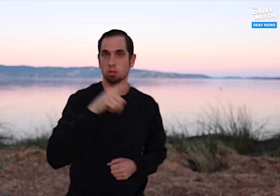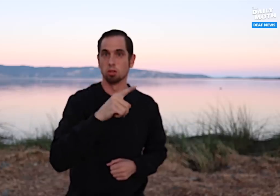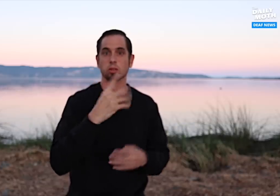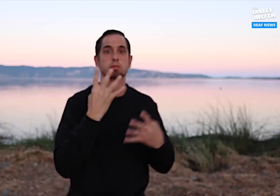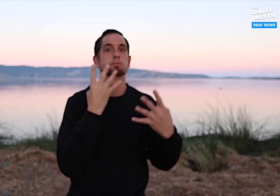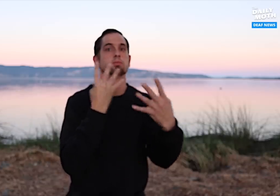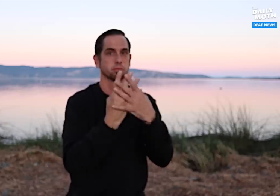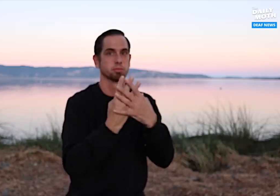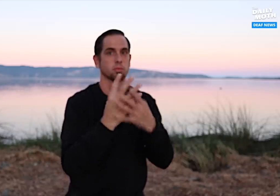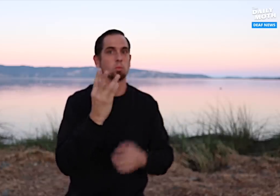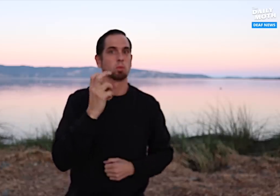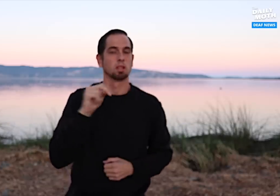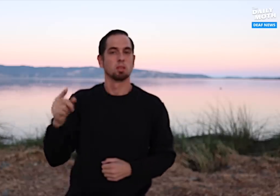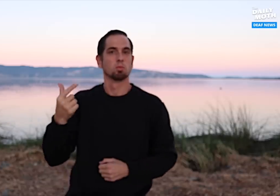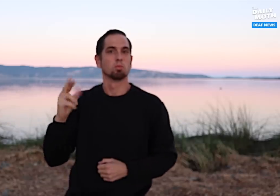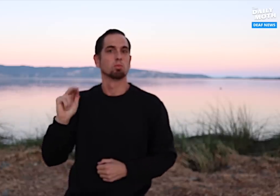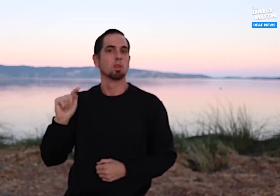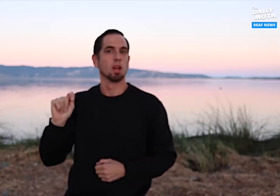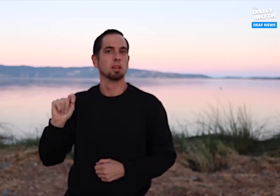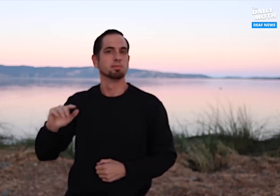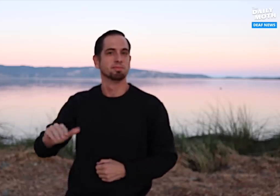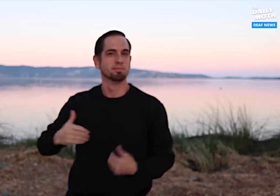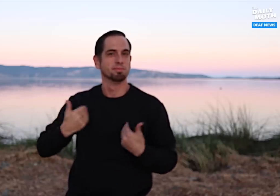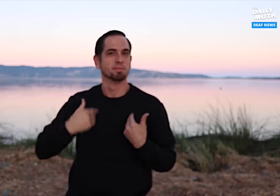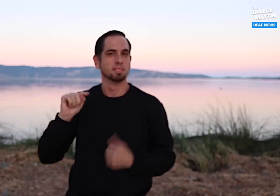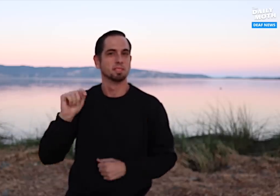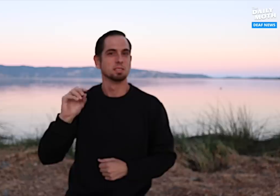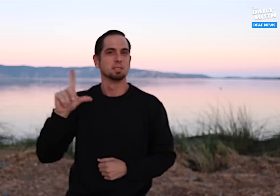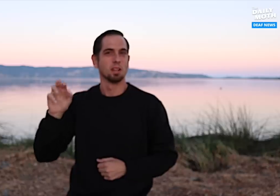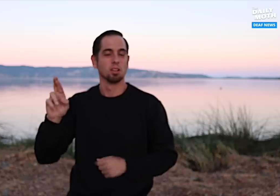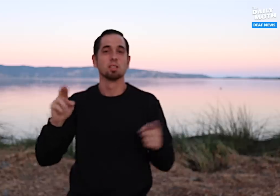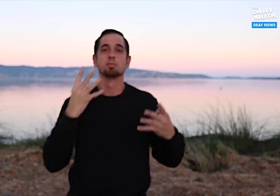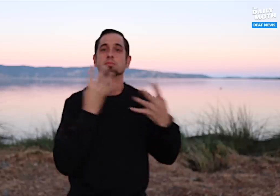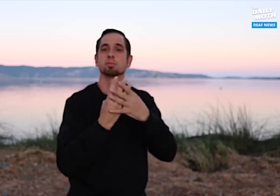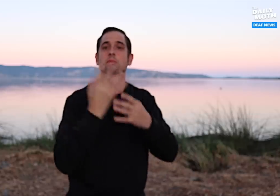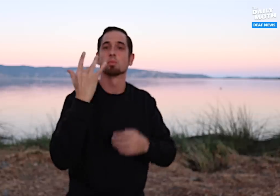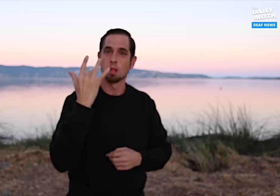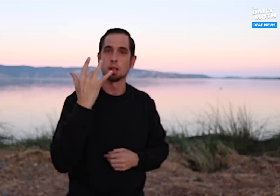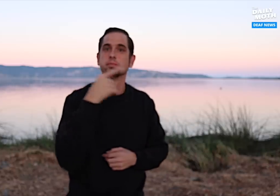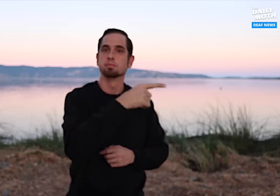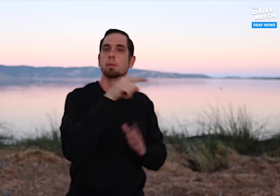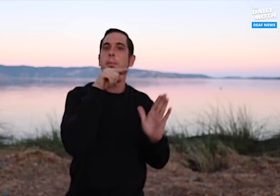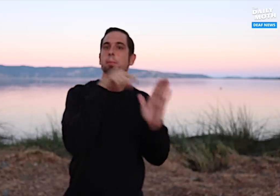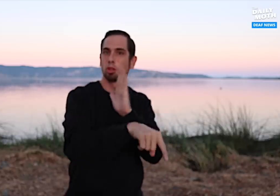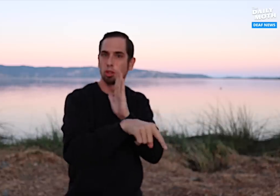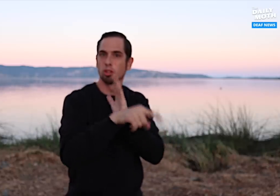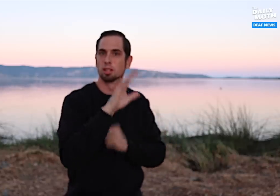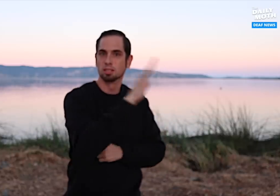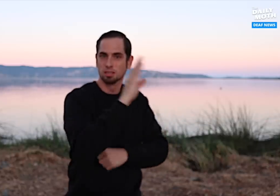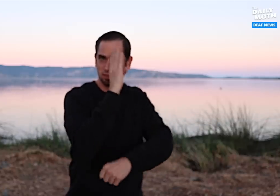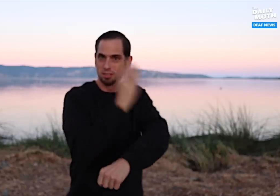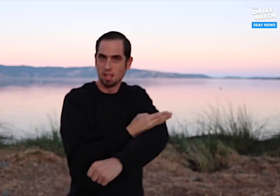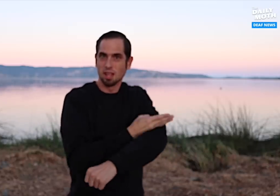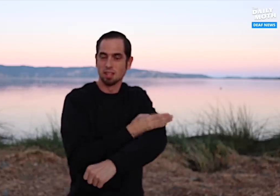went to prison when Grant was a toddler for murdering his son